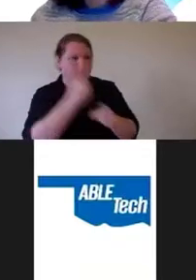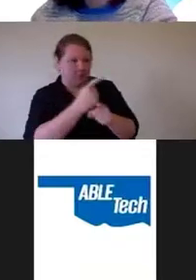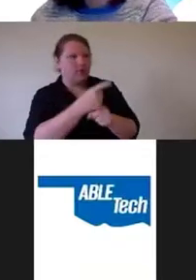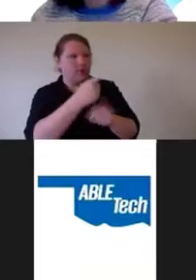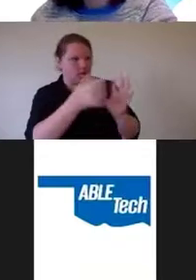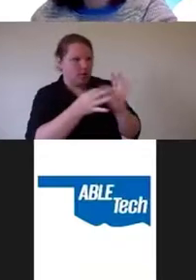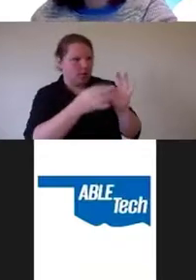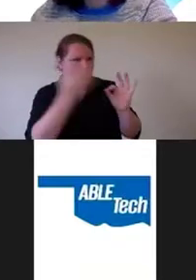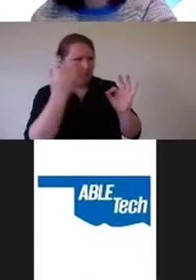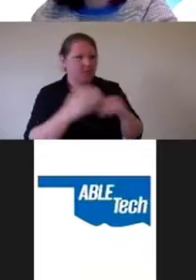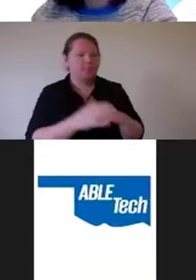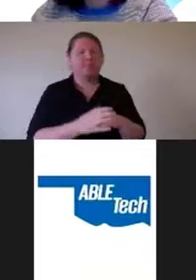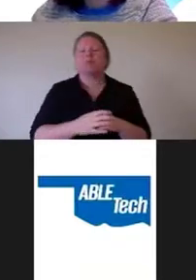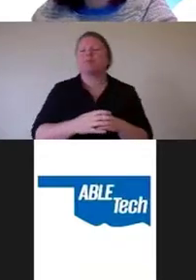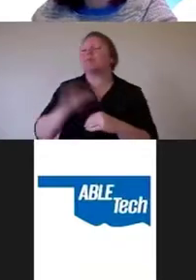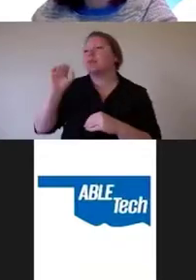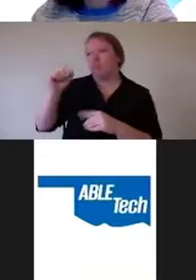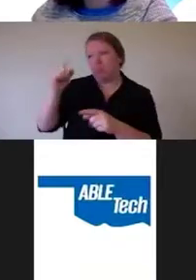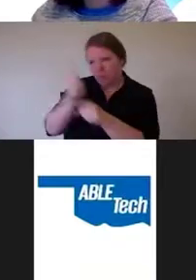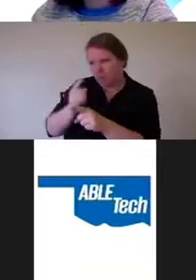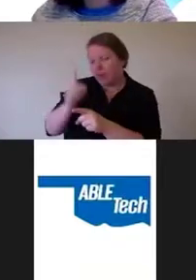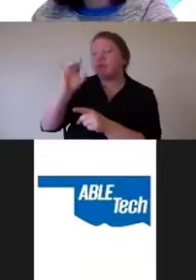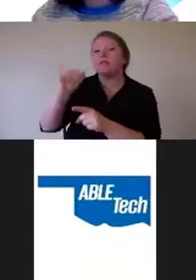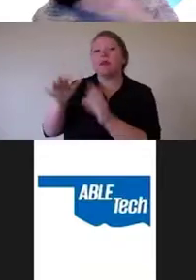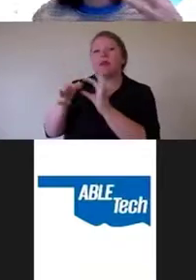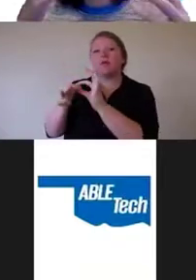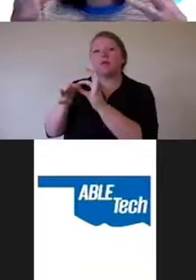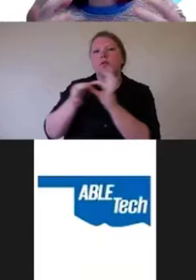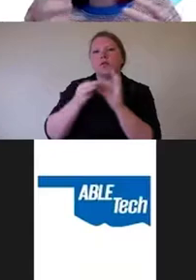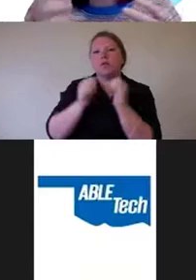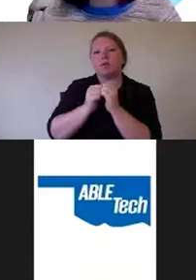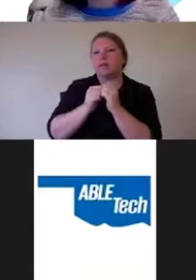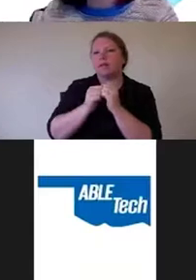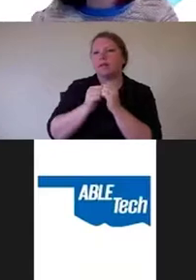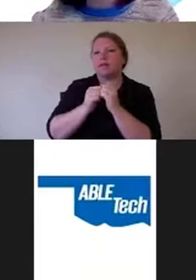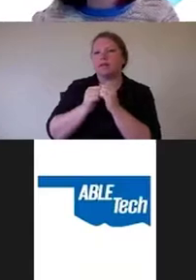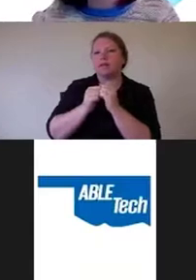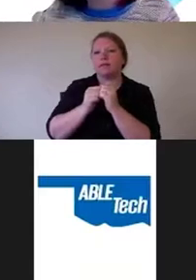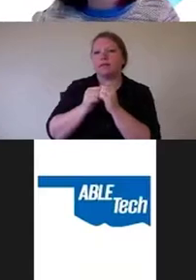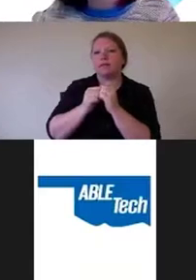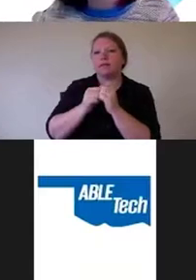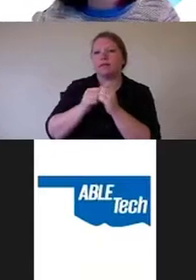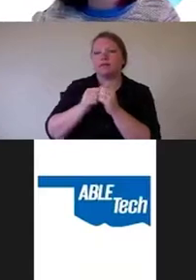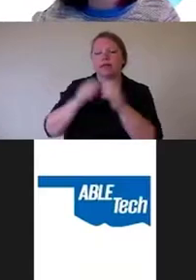Right. So that had to do with prescription glasses and optometry office.